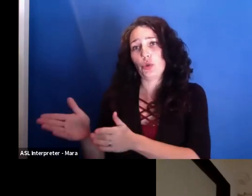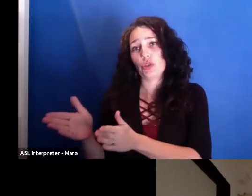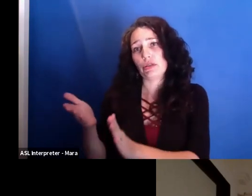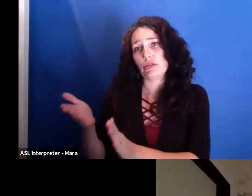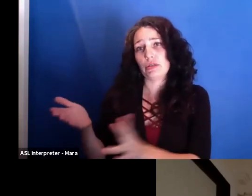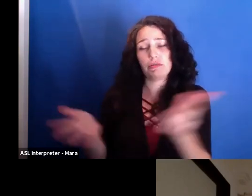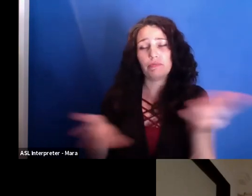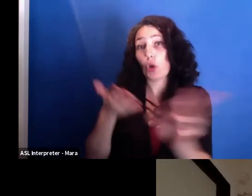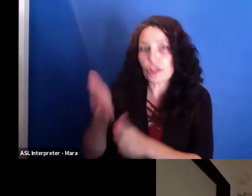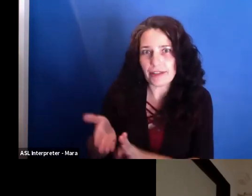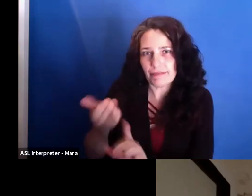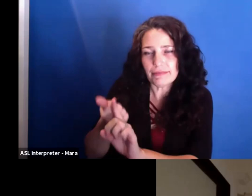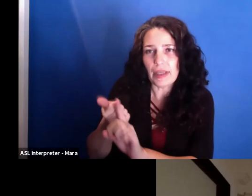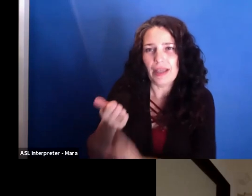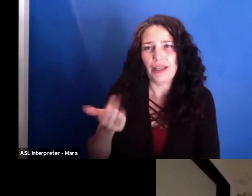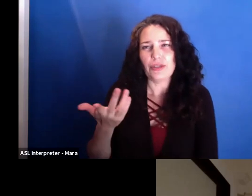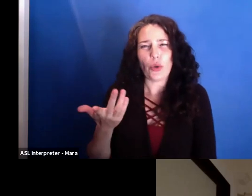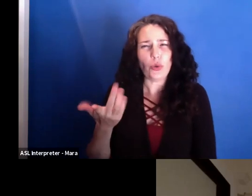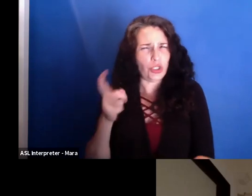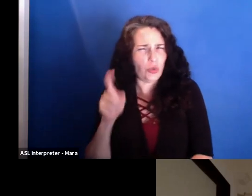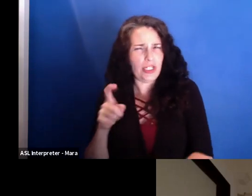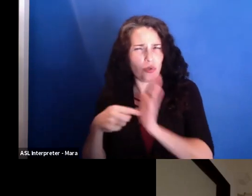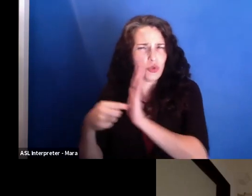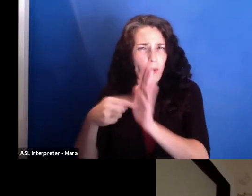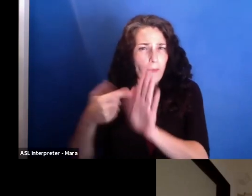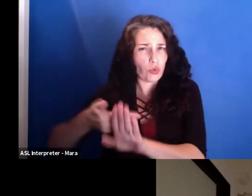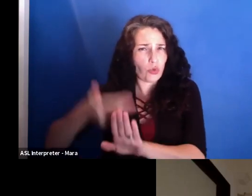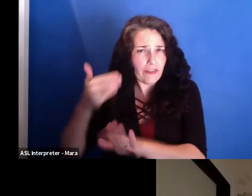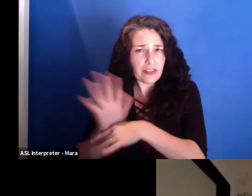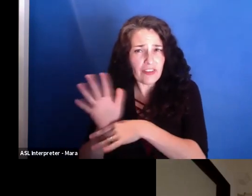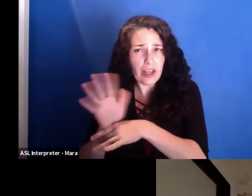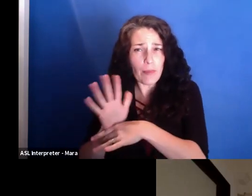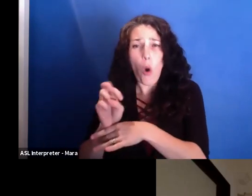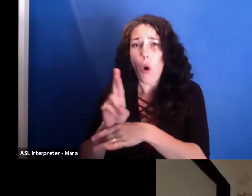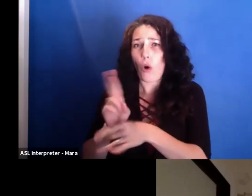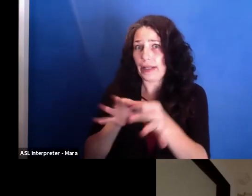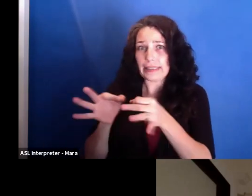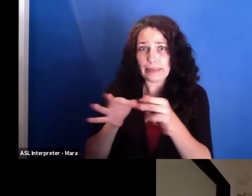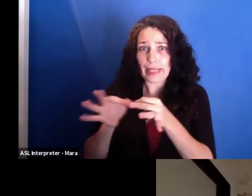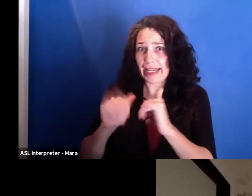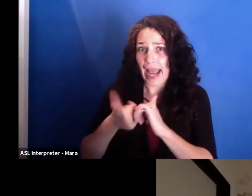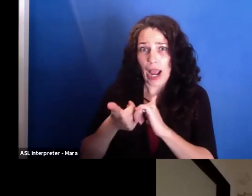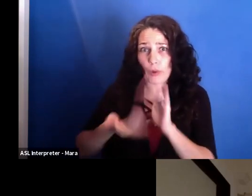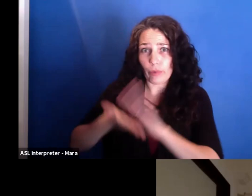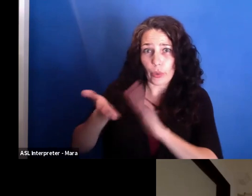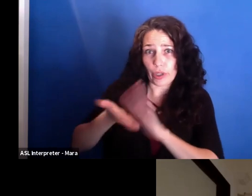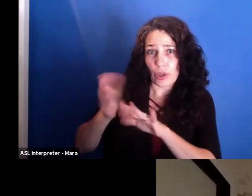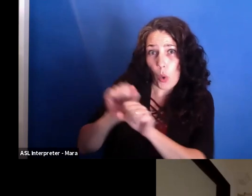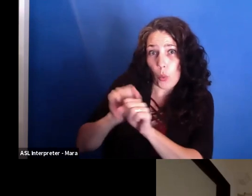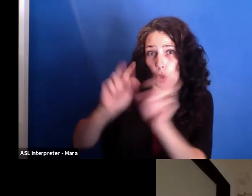Or kind of doing a dry run, sort of explaining how you would work in the newsroom? How did you turn the tide to get him to say, OK, I'll